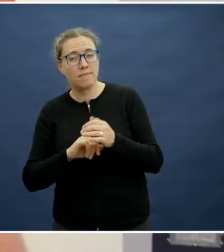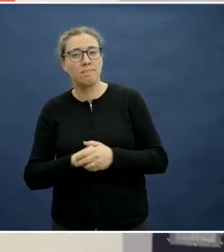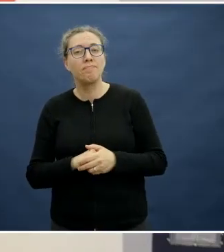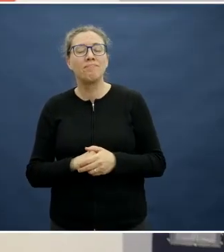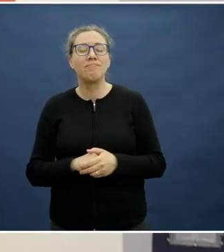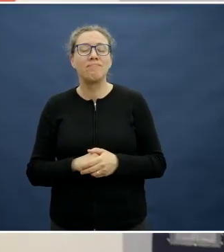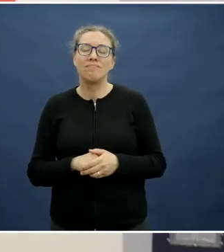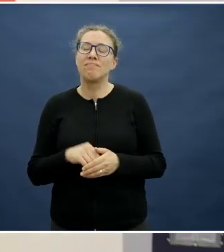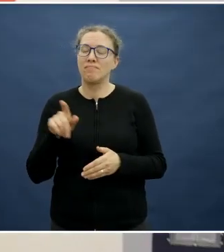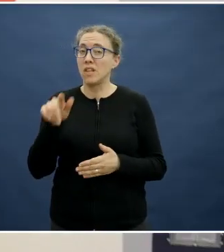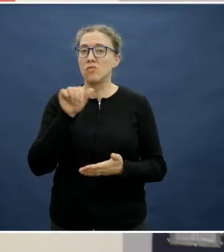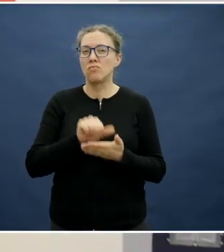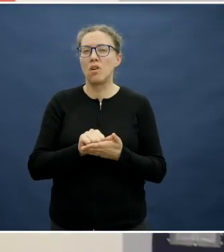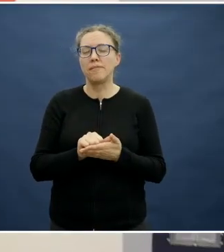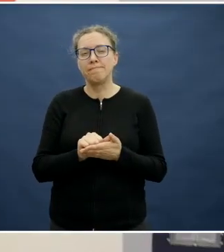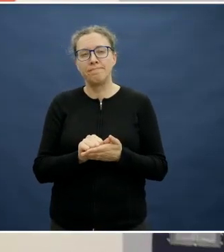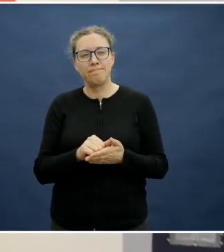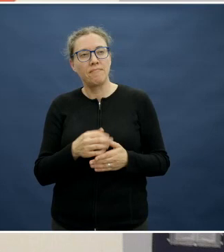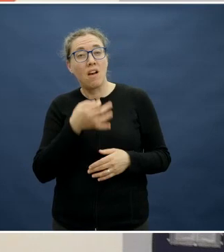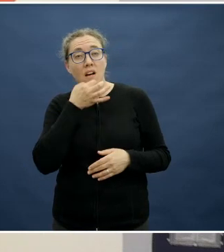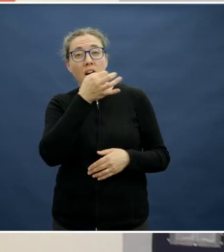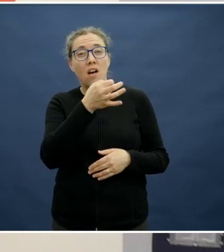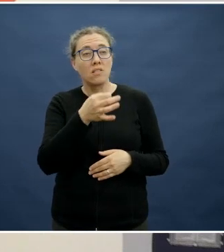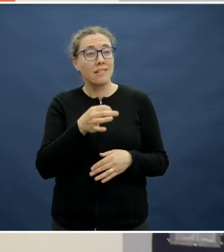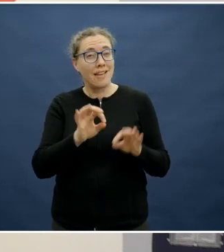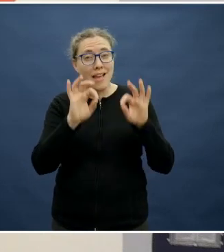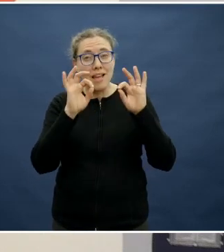that initial list up and going and then making your choices from there.